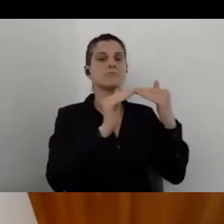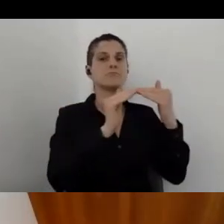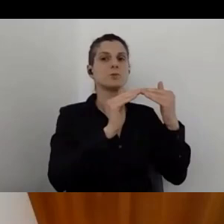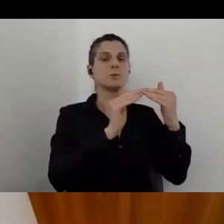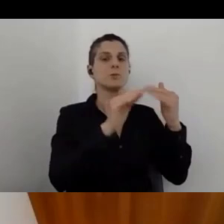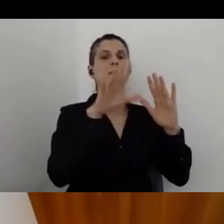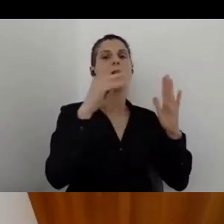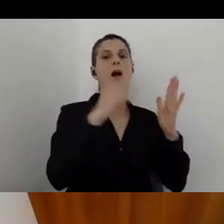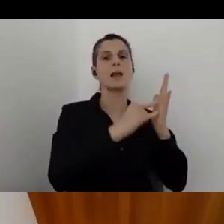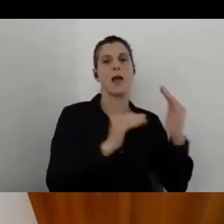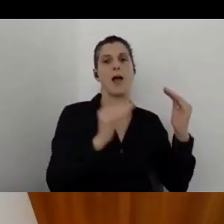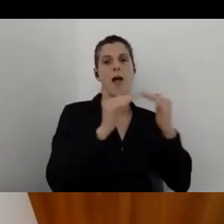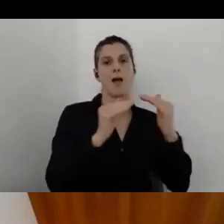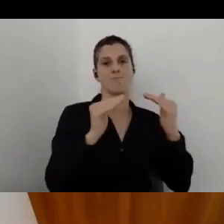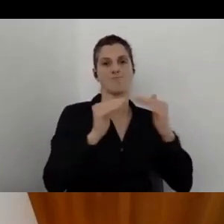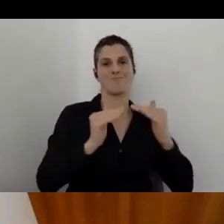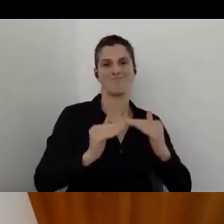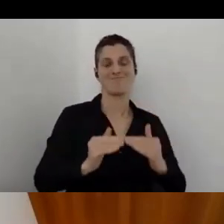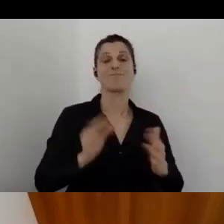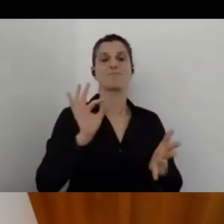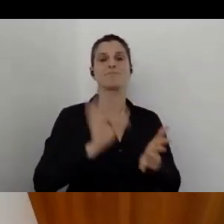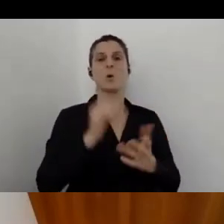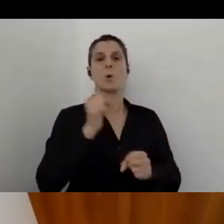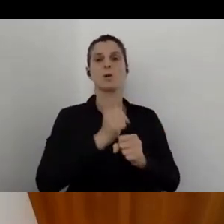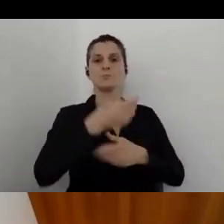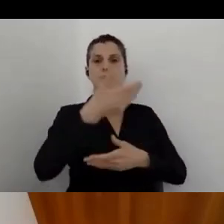Once you do a full report on a hotel, let's say,